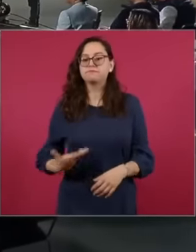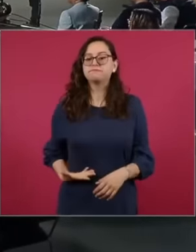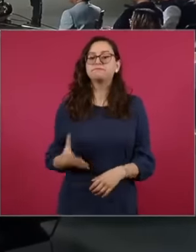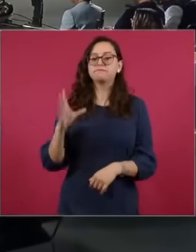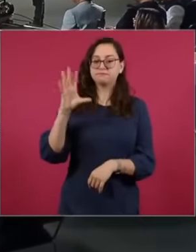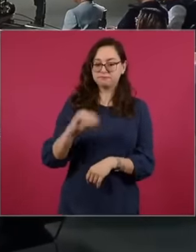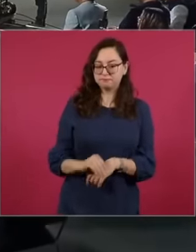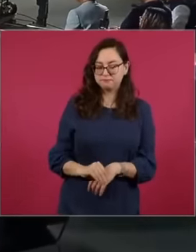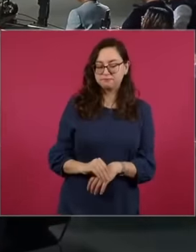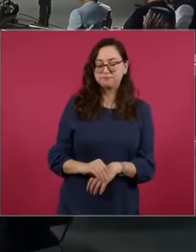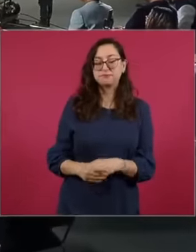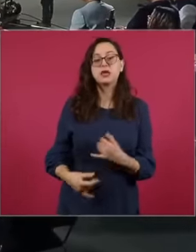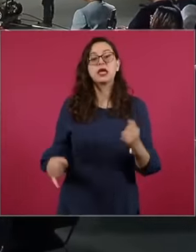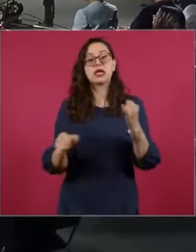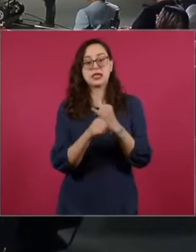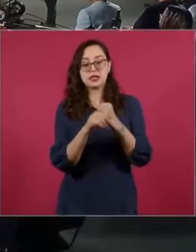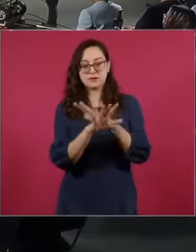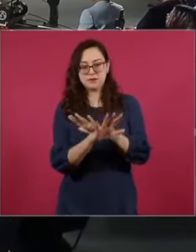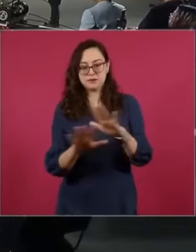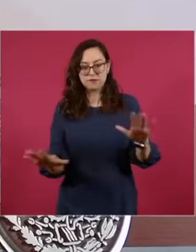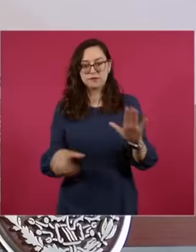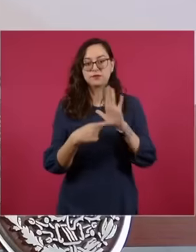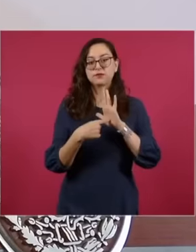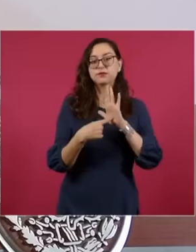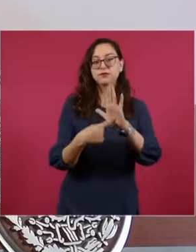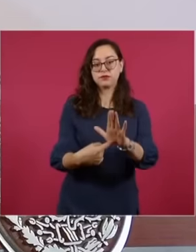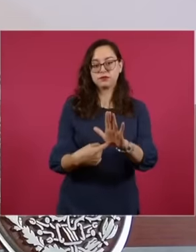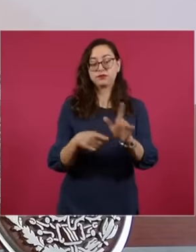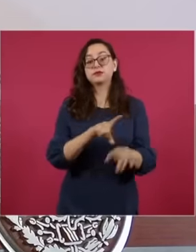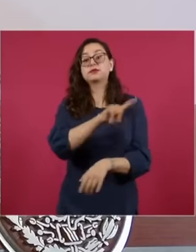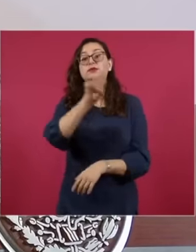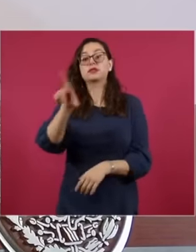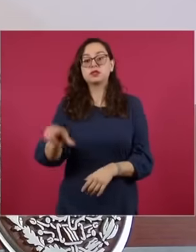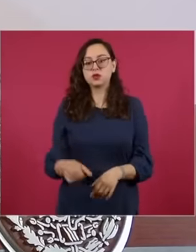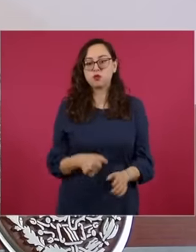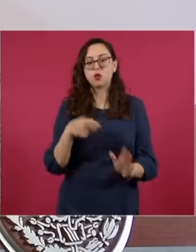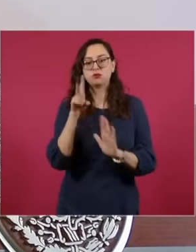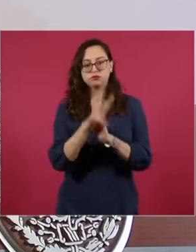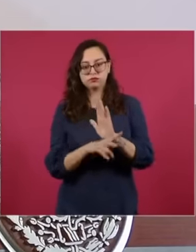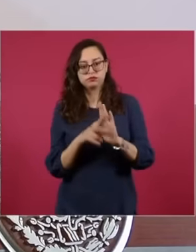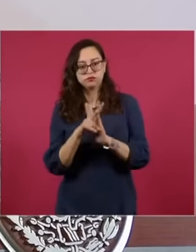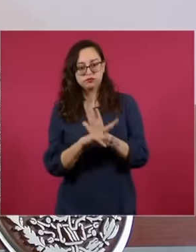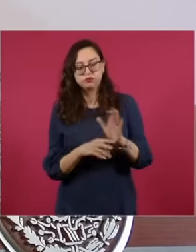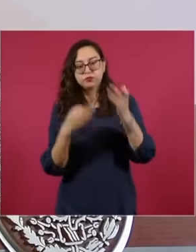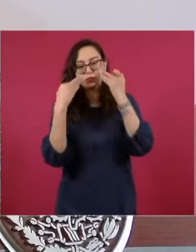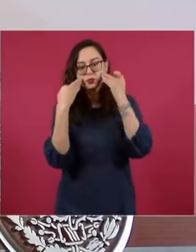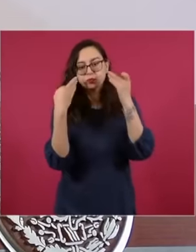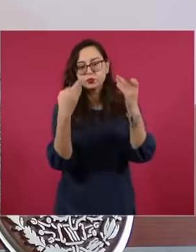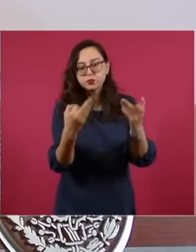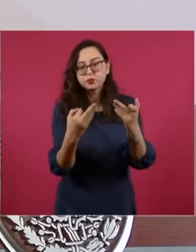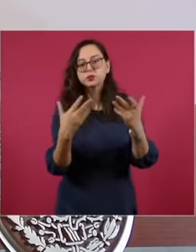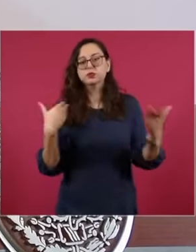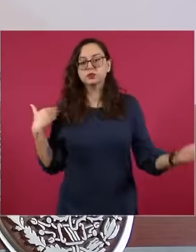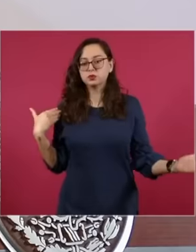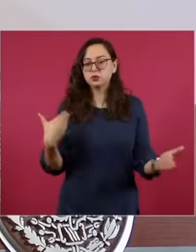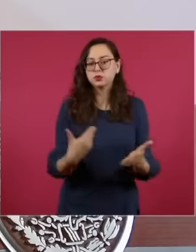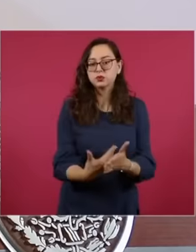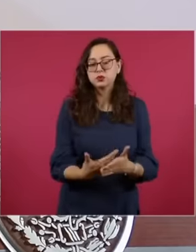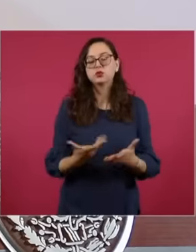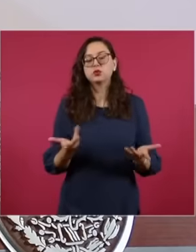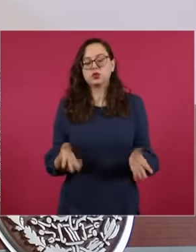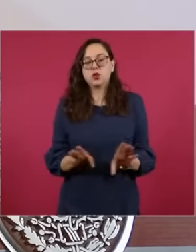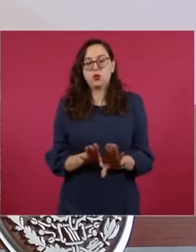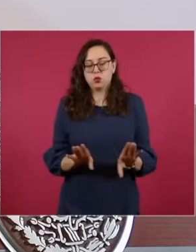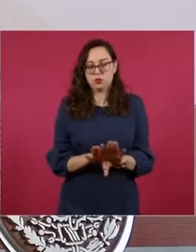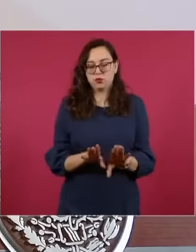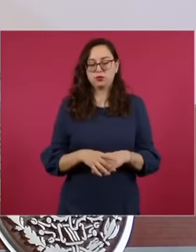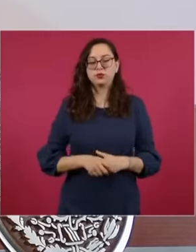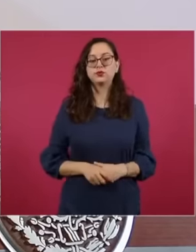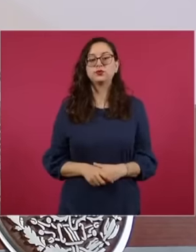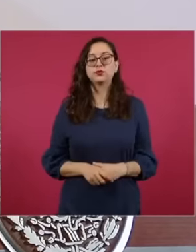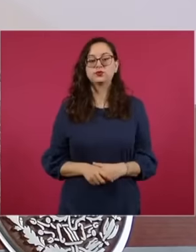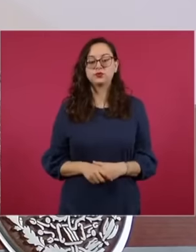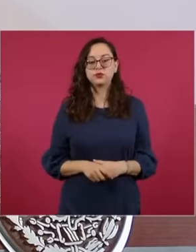I'll share a video that says specifically what we're talking about. I'm going to